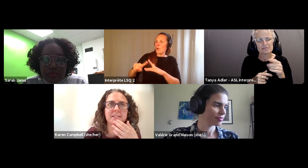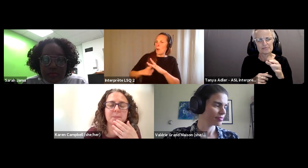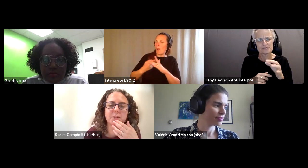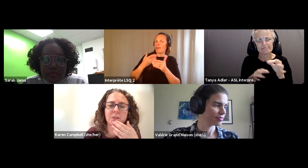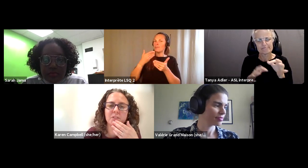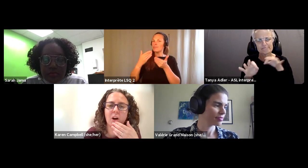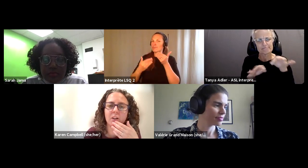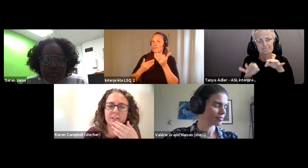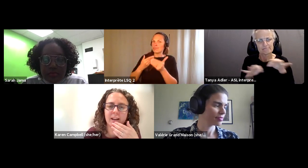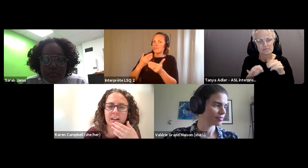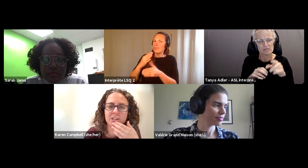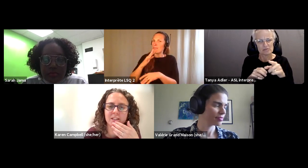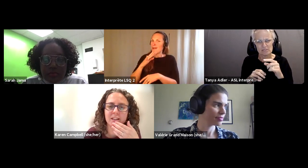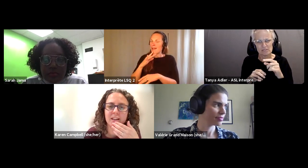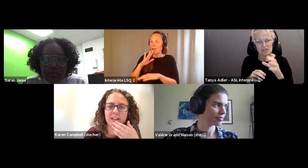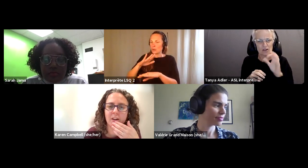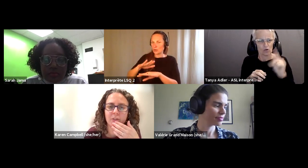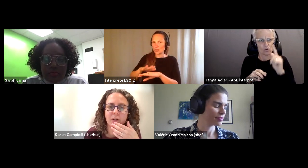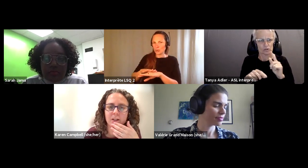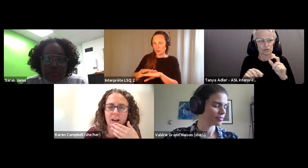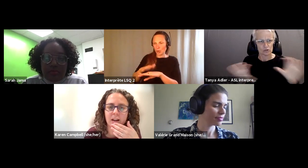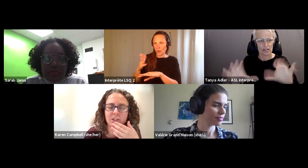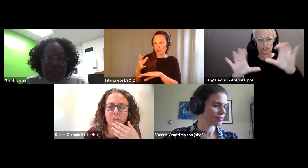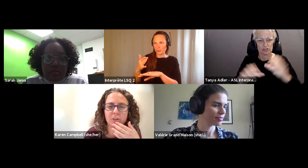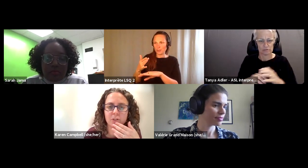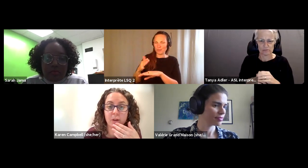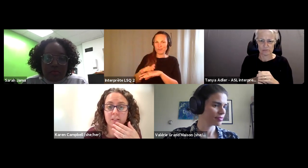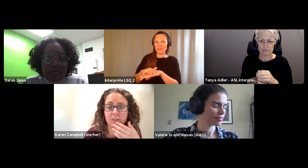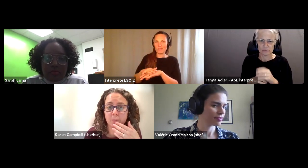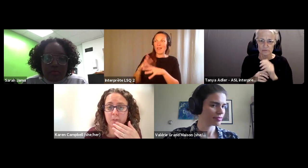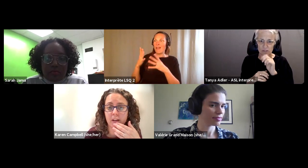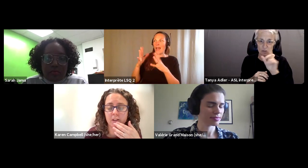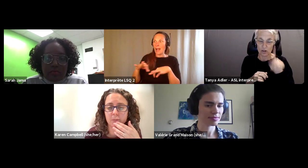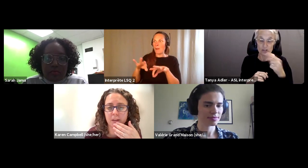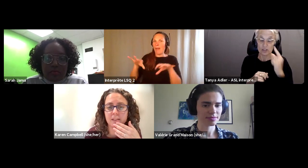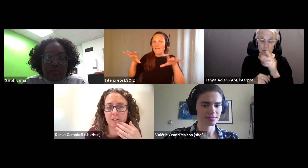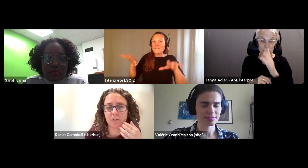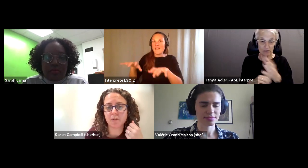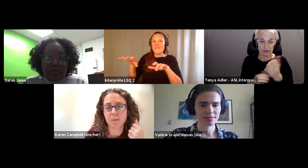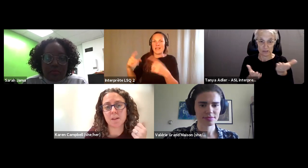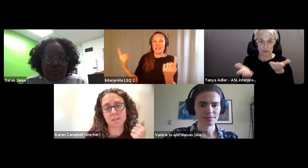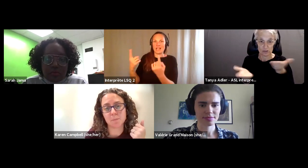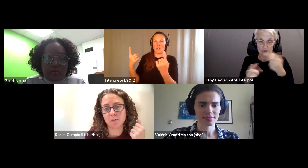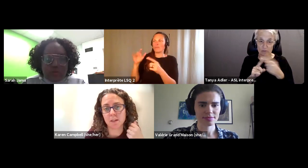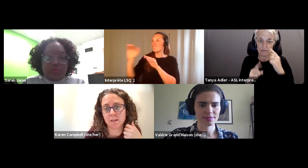Karen Campbell (she/her): Some sort of calls to action, not for just for direct service providers, but I think for the feminist movement.